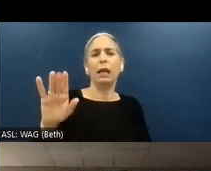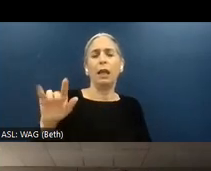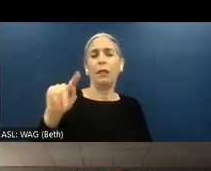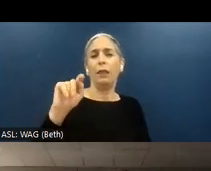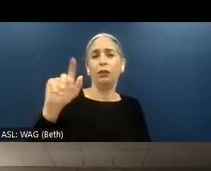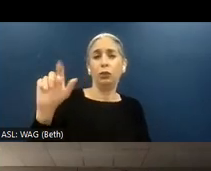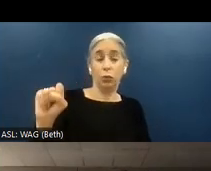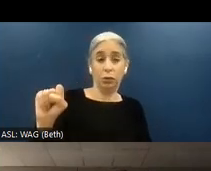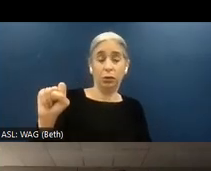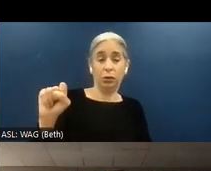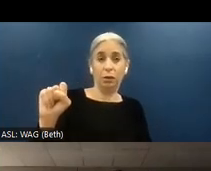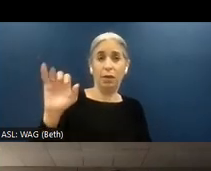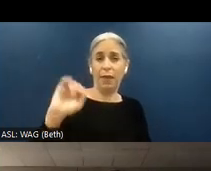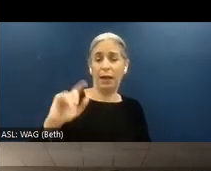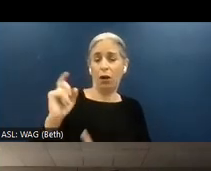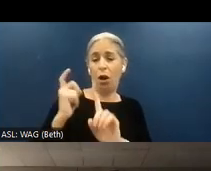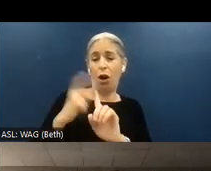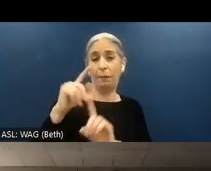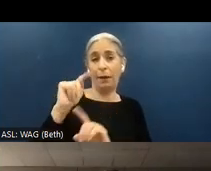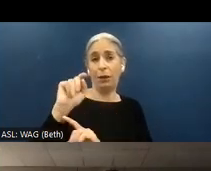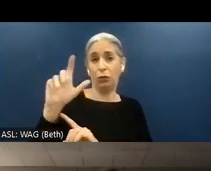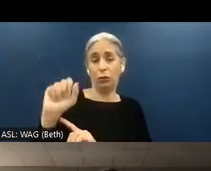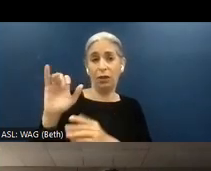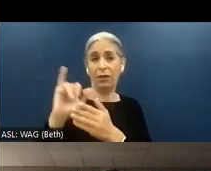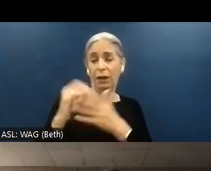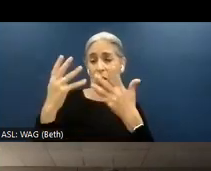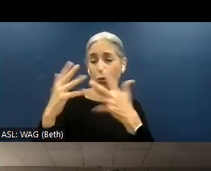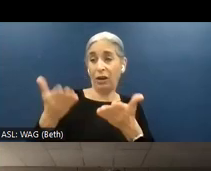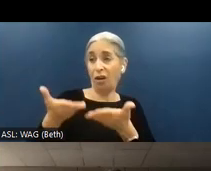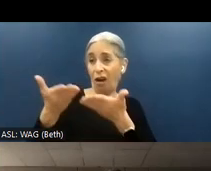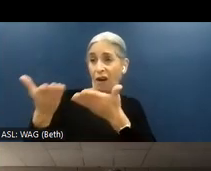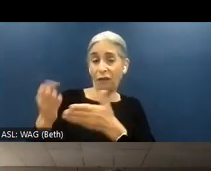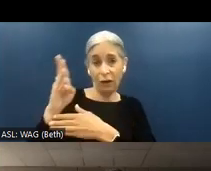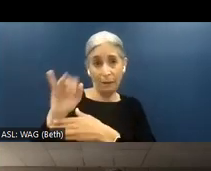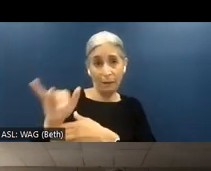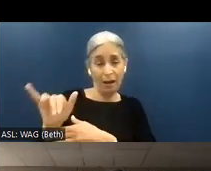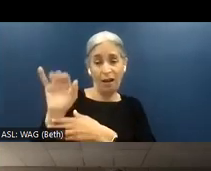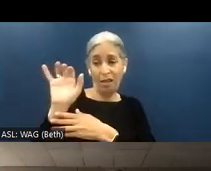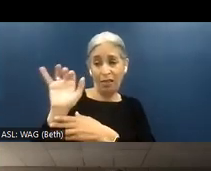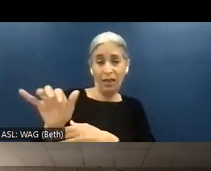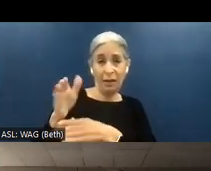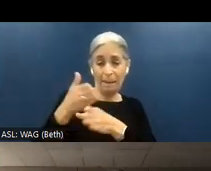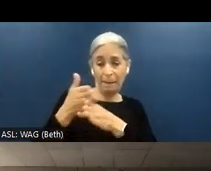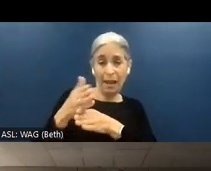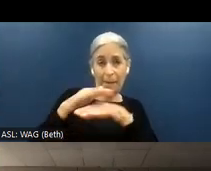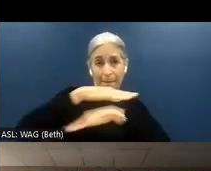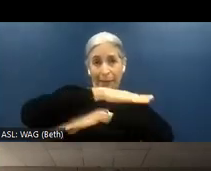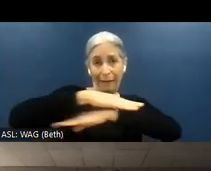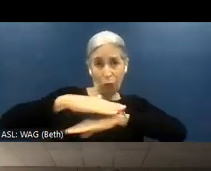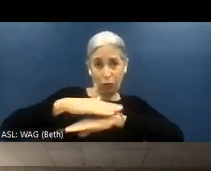are automated tools that are already offered by the main platforms, so like the accessibility